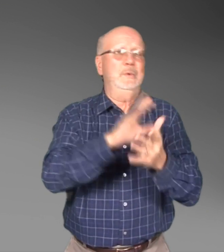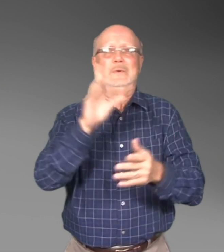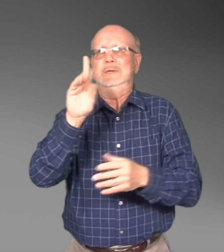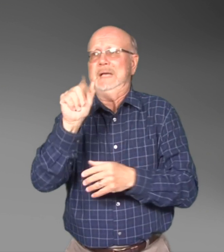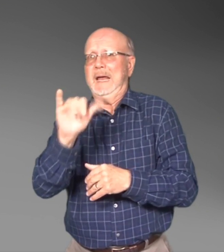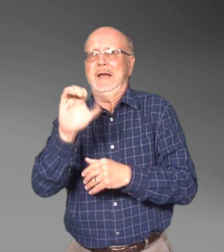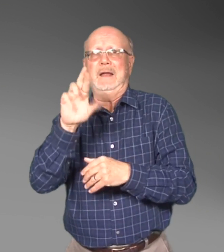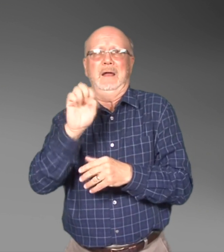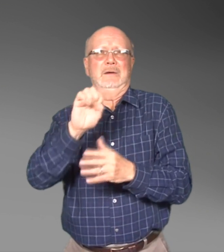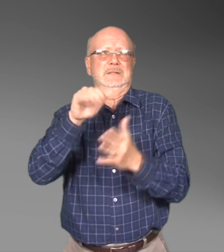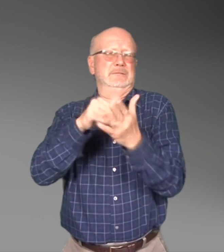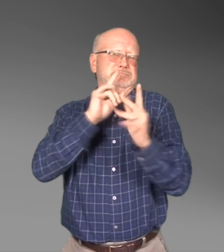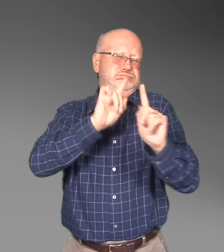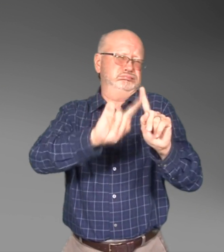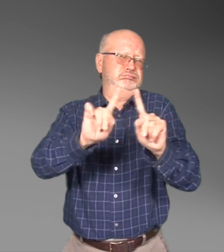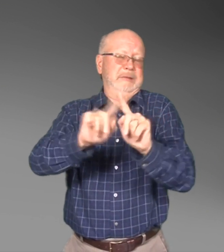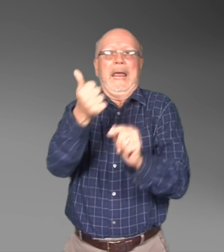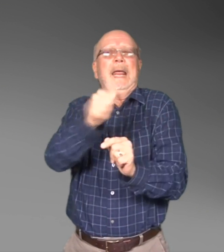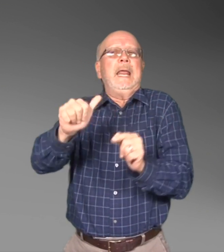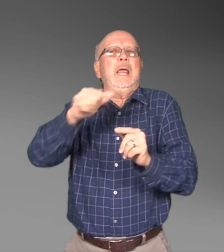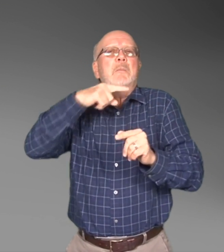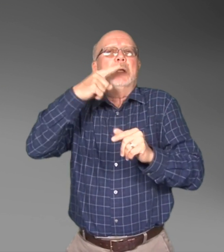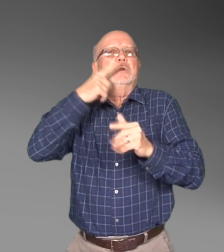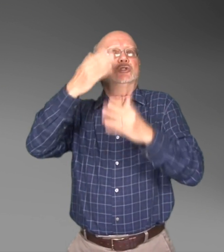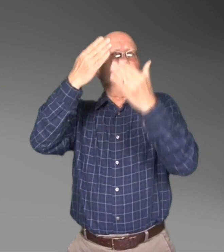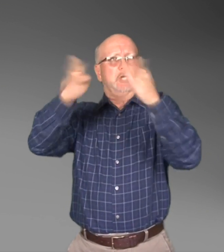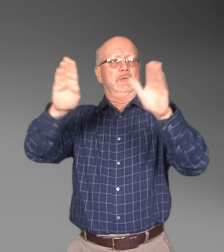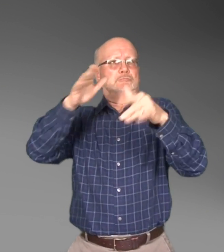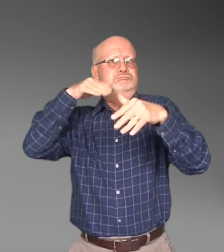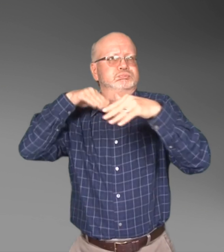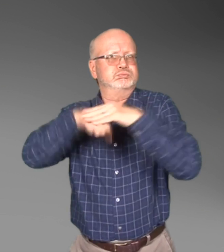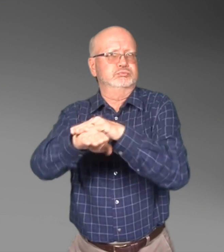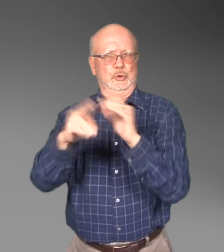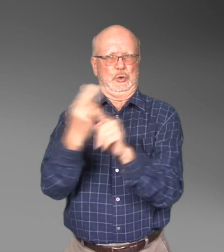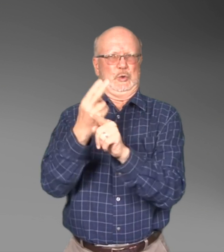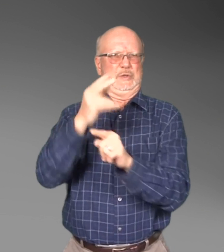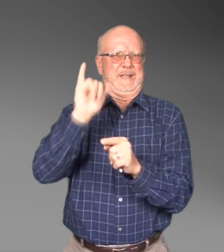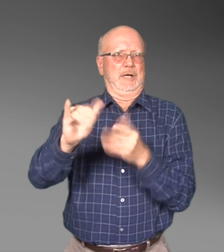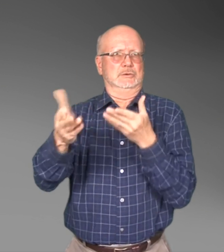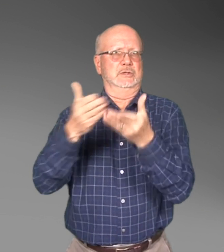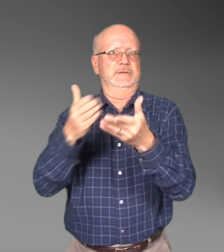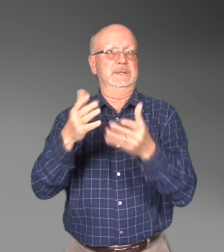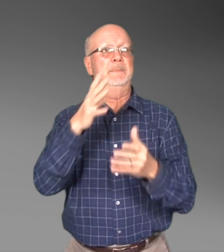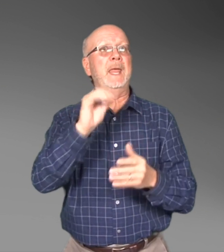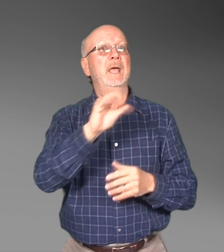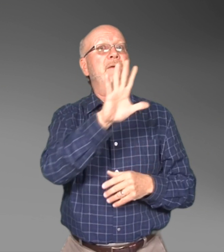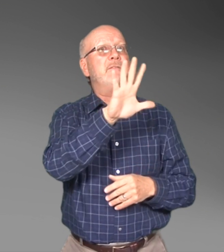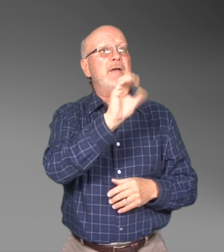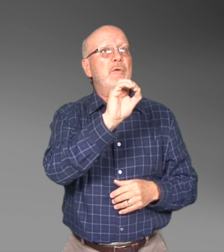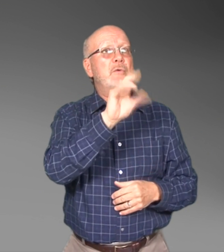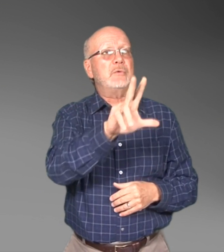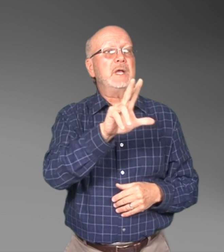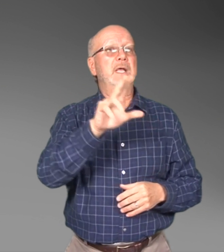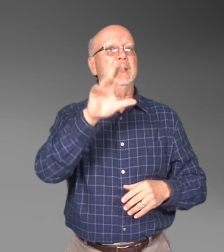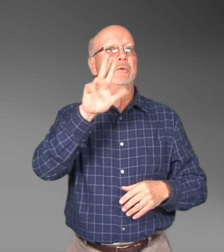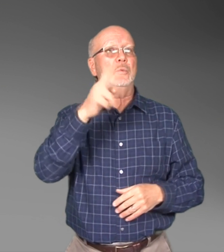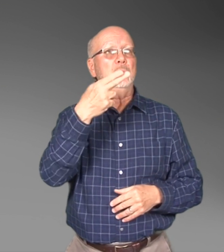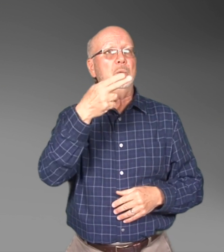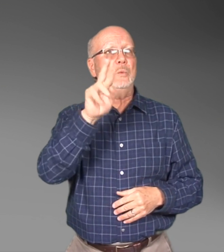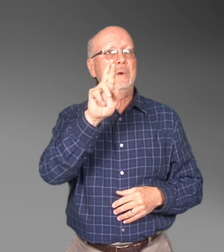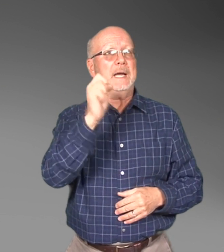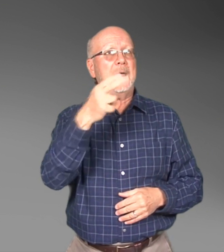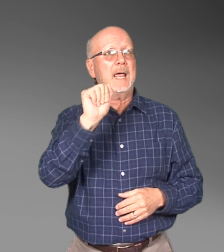Section 503 of the Rehab Act of 1973 involves federal contractors and subcontractors with